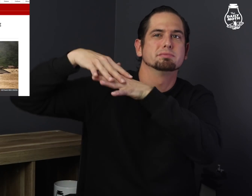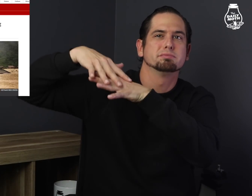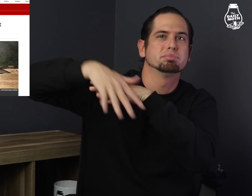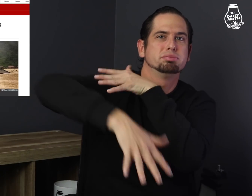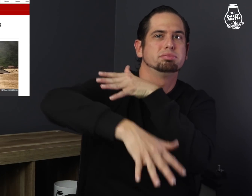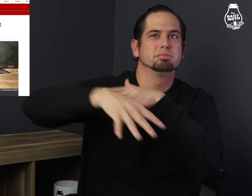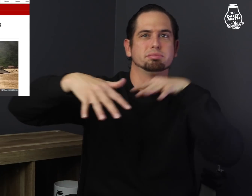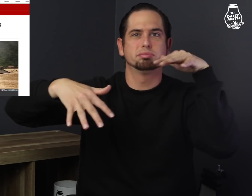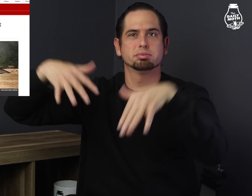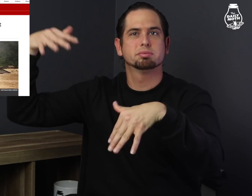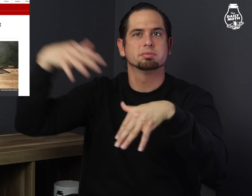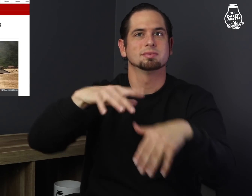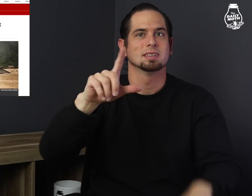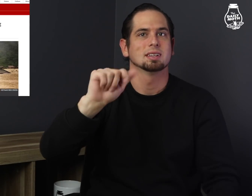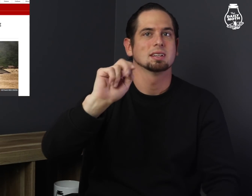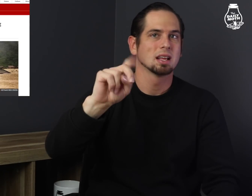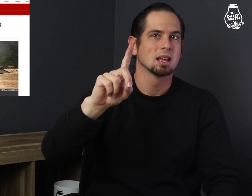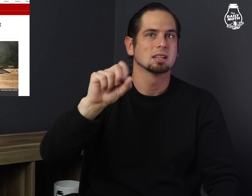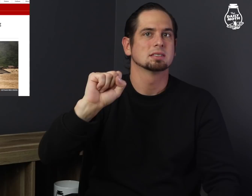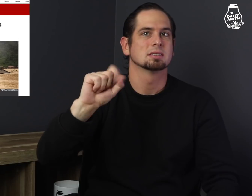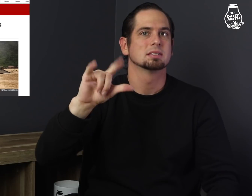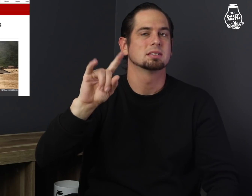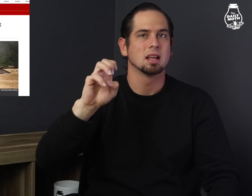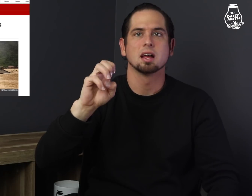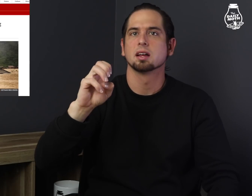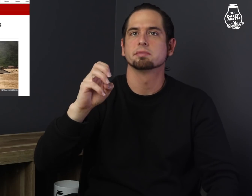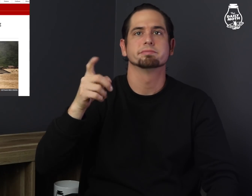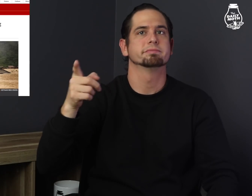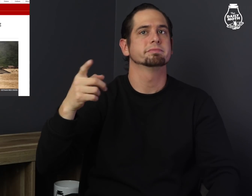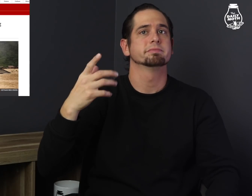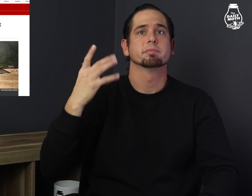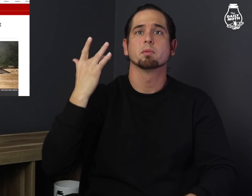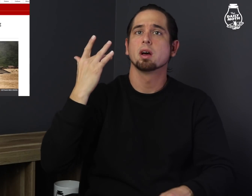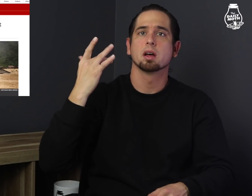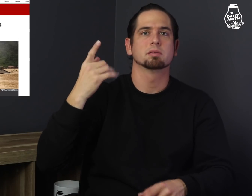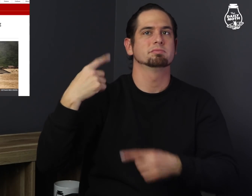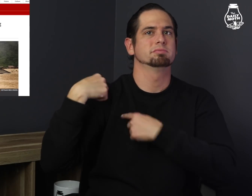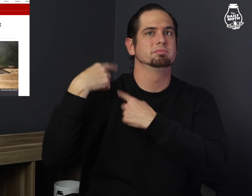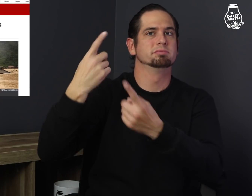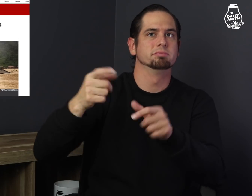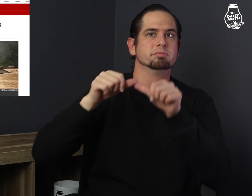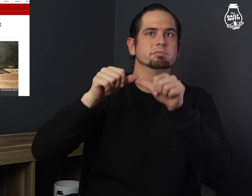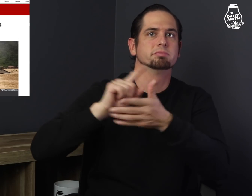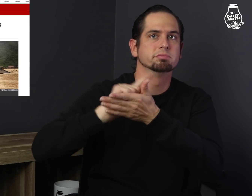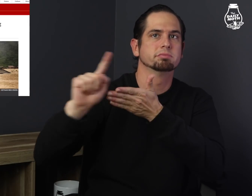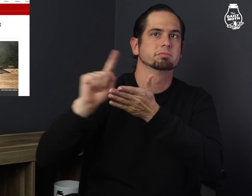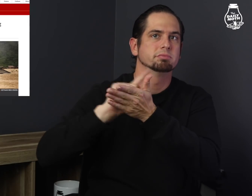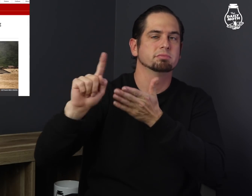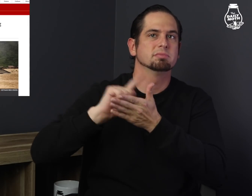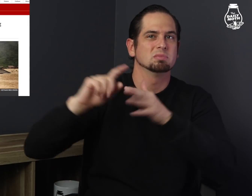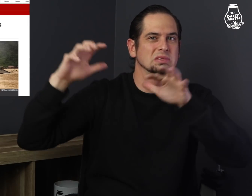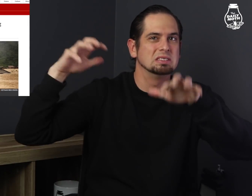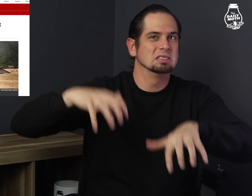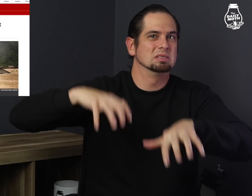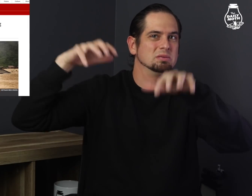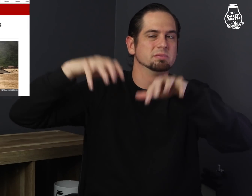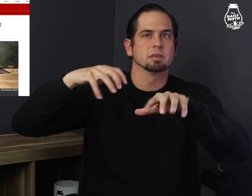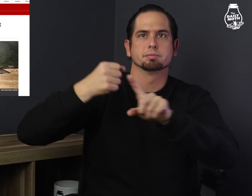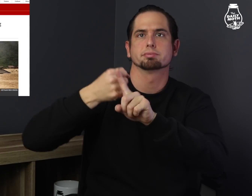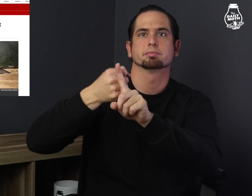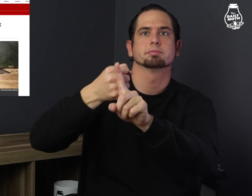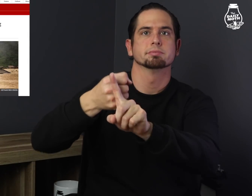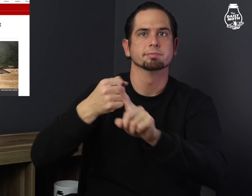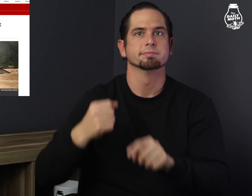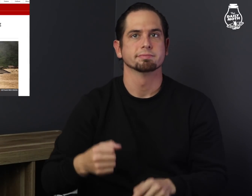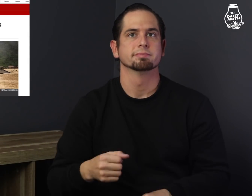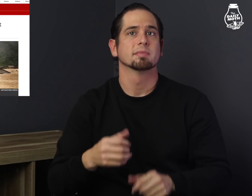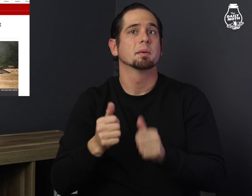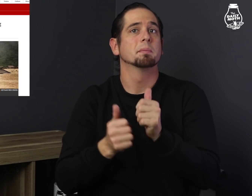landslides caused by several weeks of heavy rains.